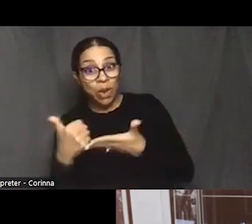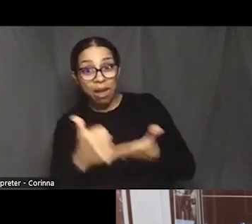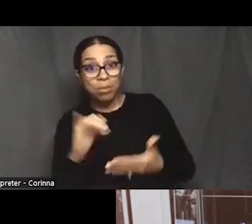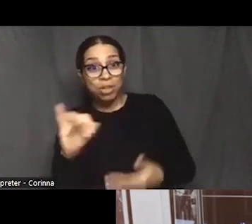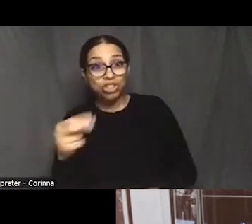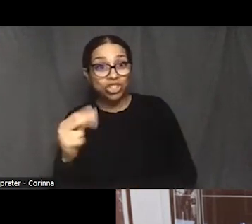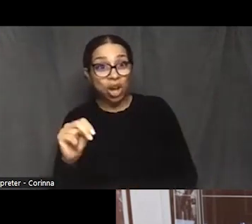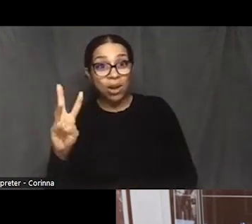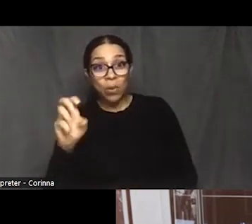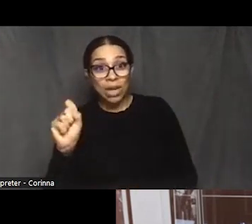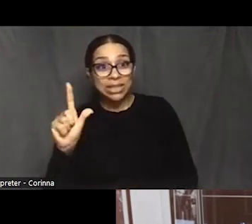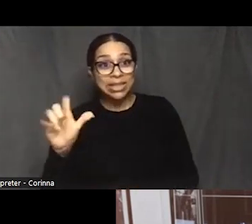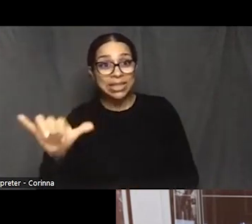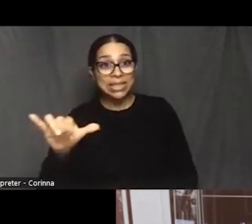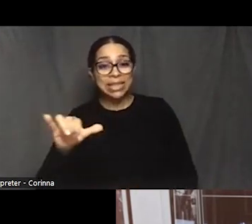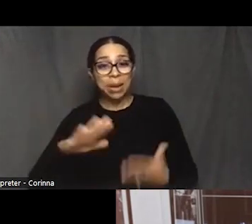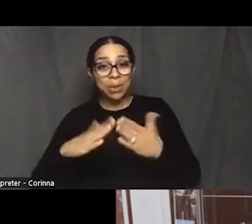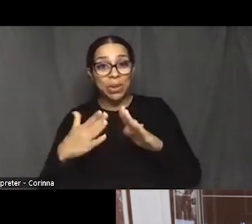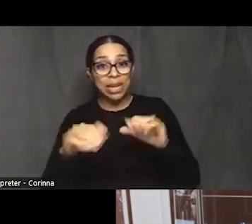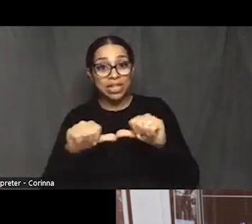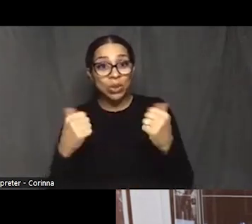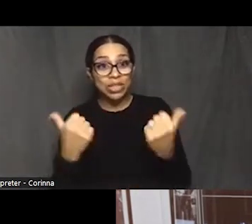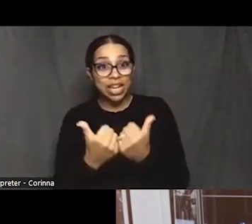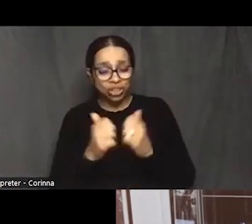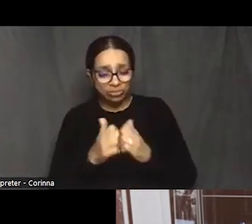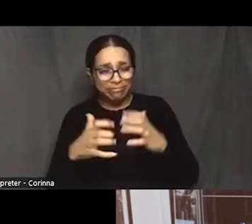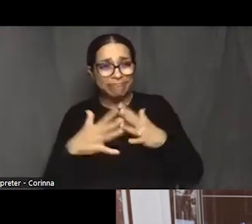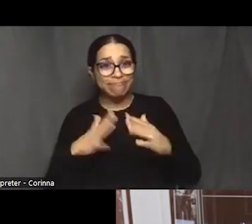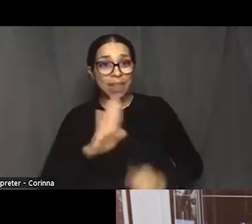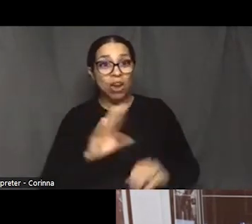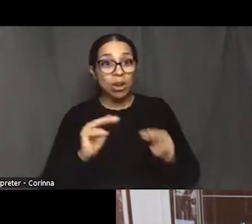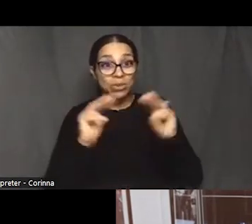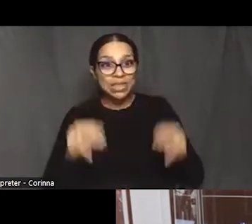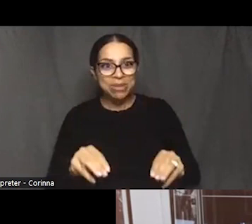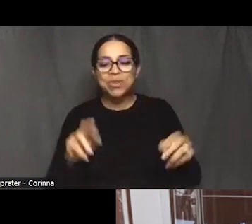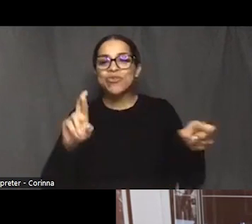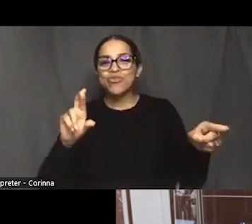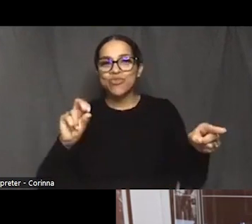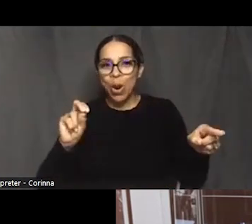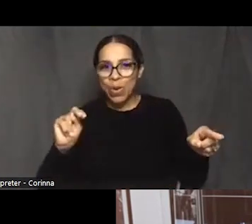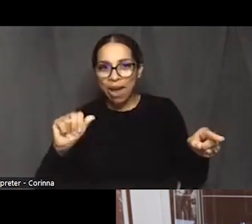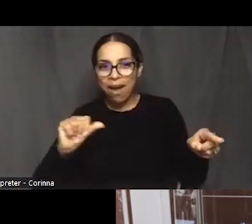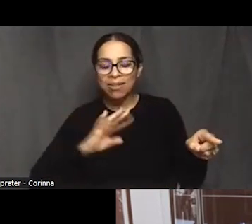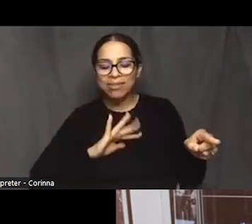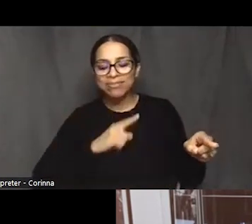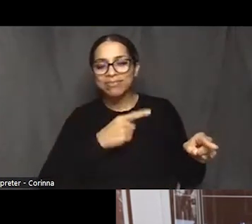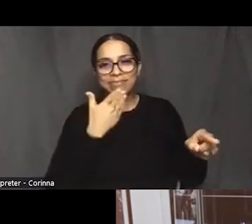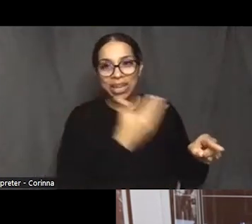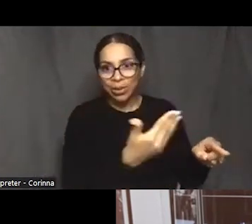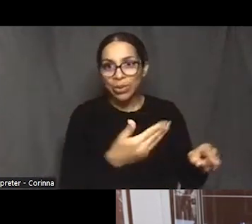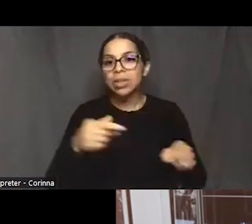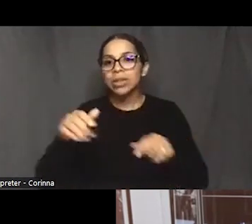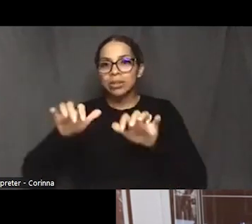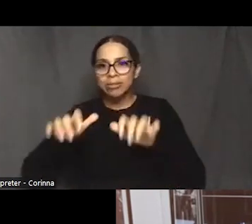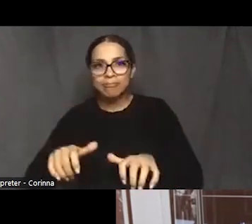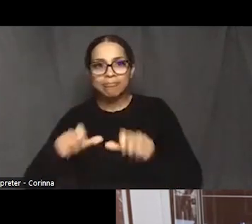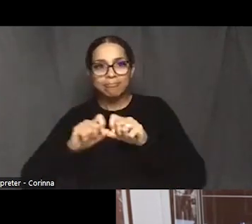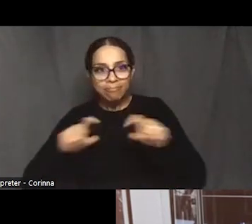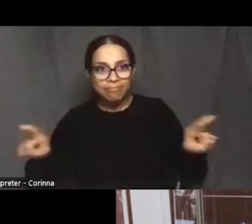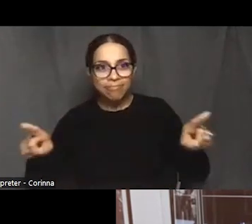their museum, Rona has very helpfully put an address in the chat to which you can send a check No amount is too small.